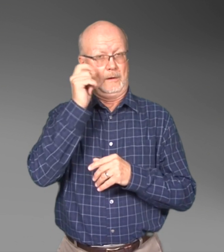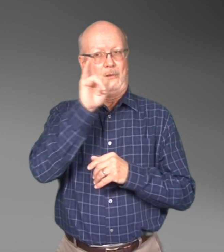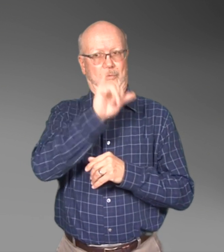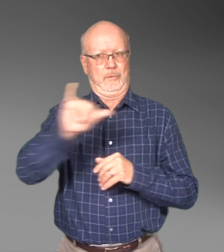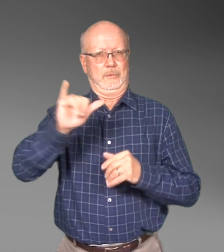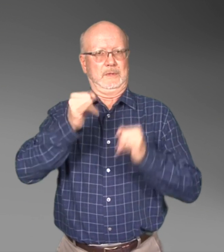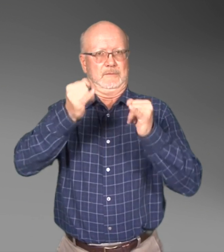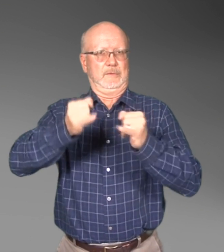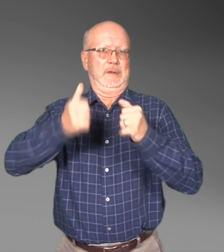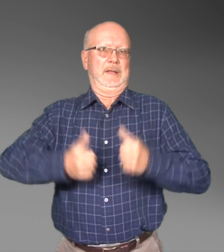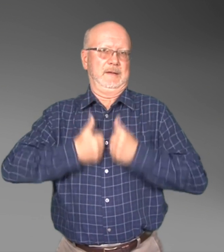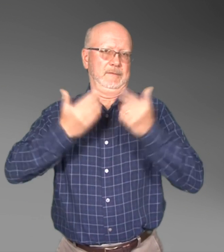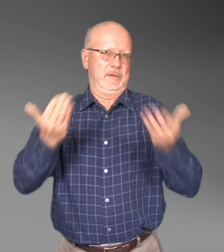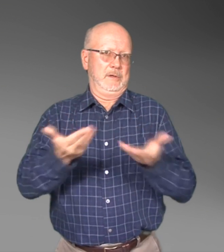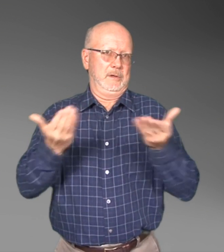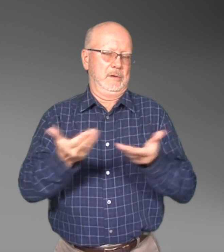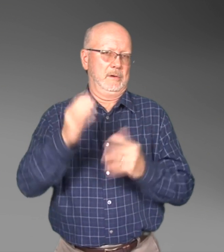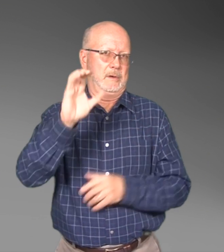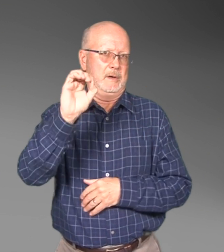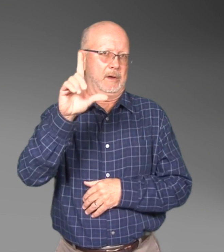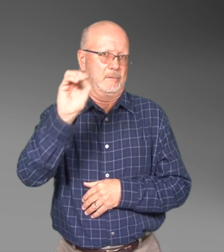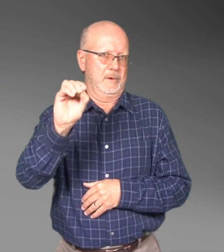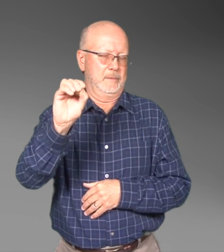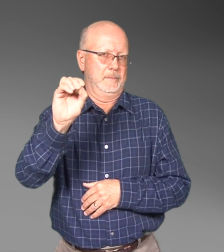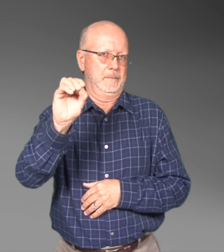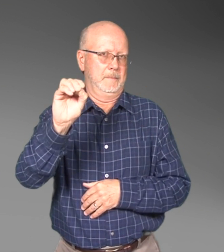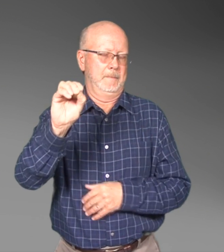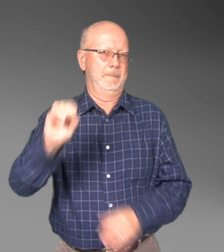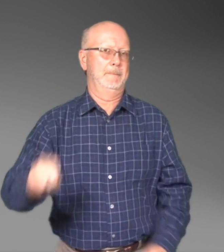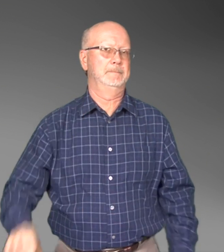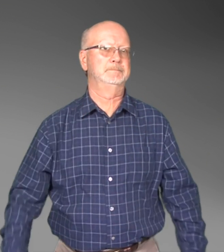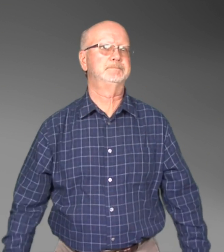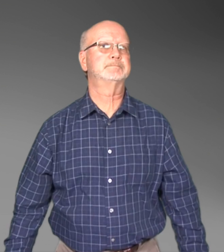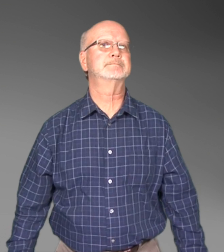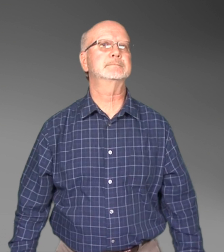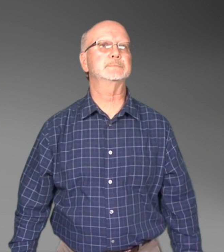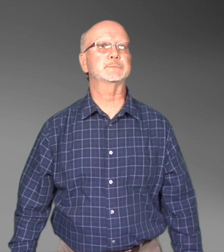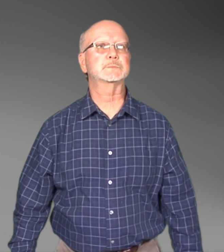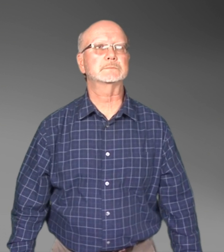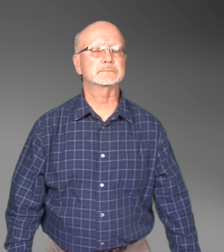who reside in Colorado.